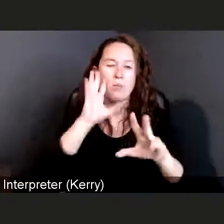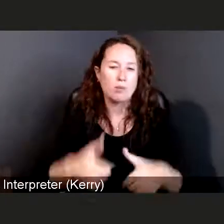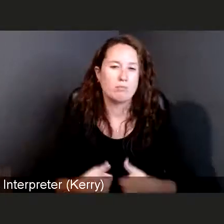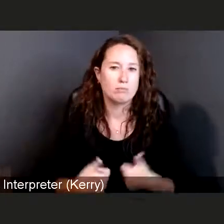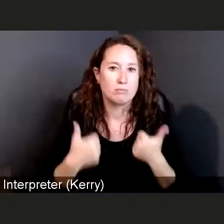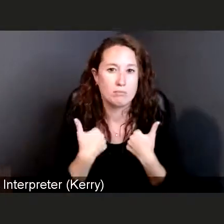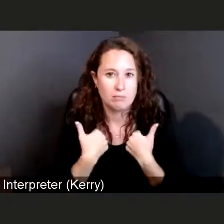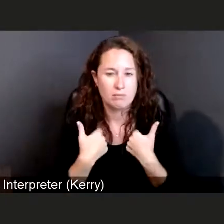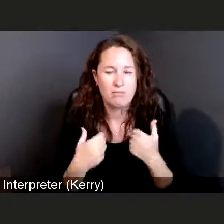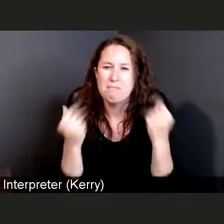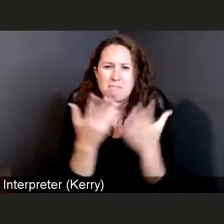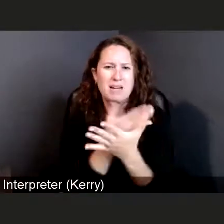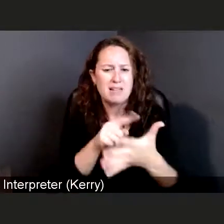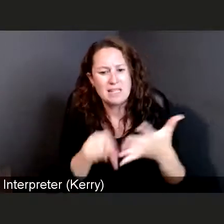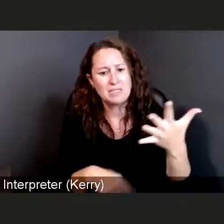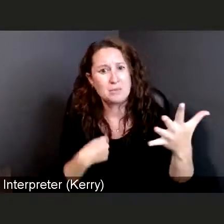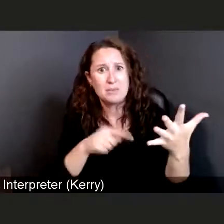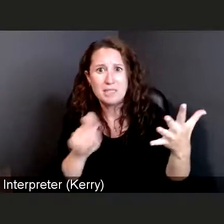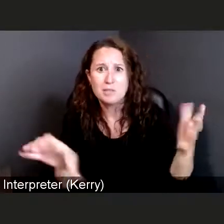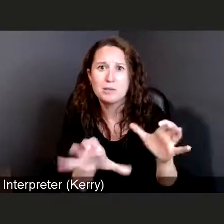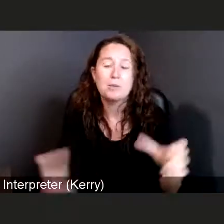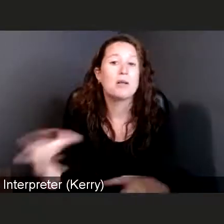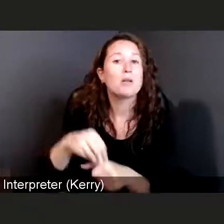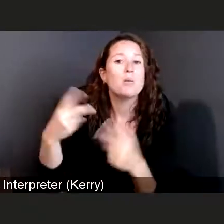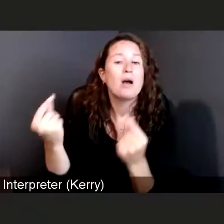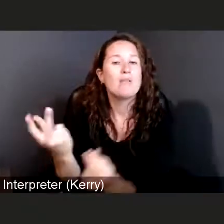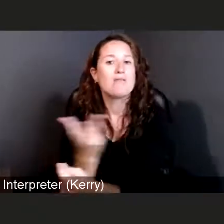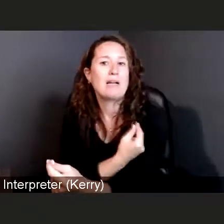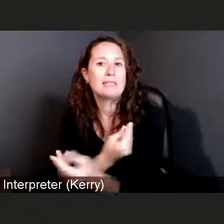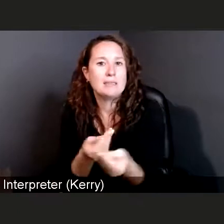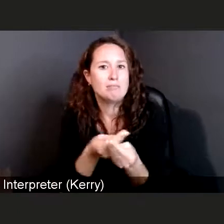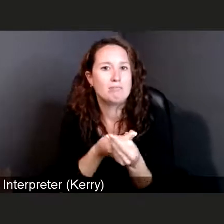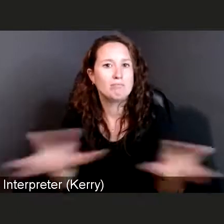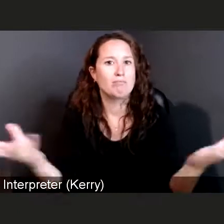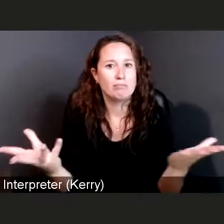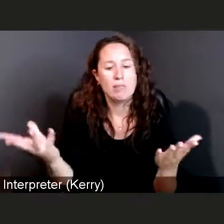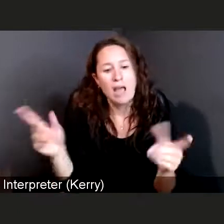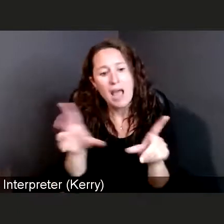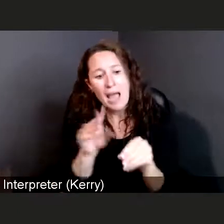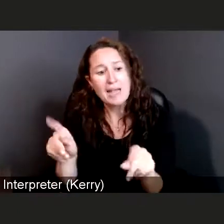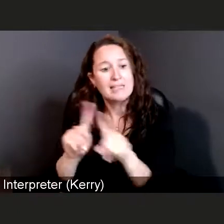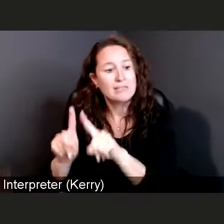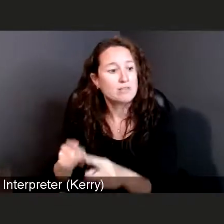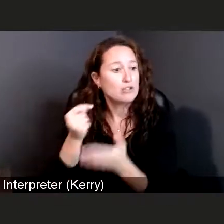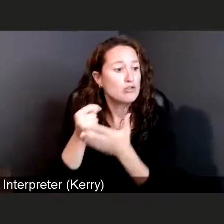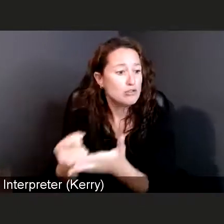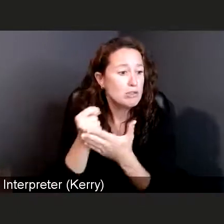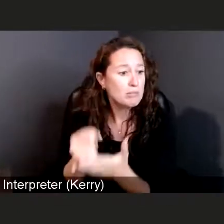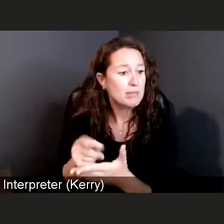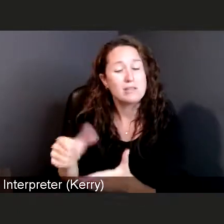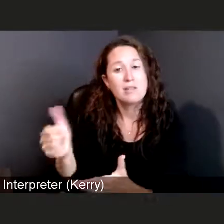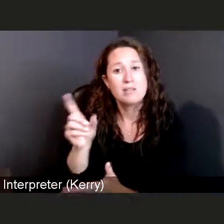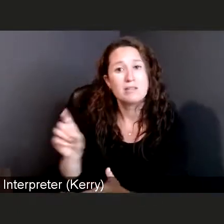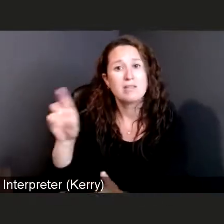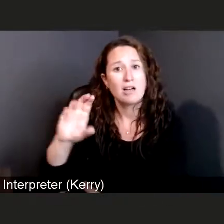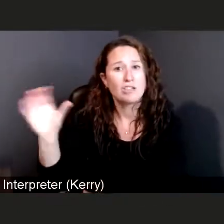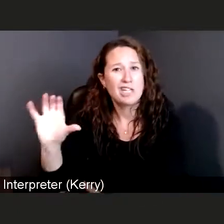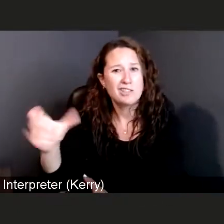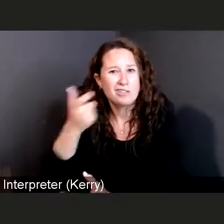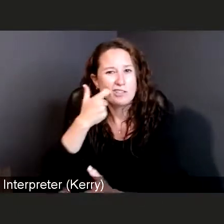as well as all of those treatments that Dr. Chasanov talked about that are available here at your local nonprofit,